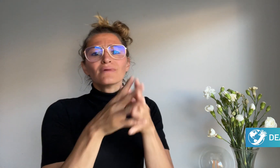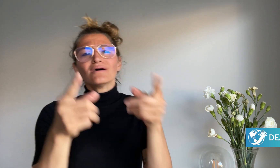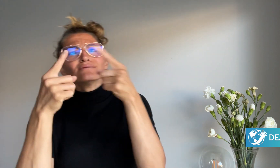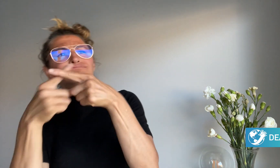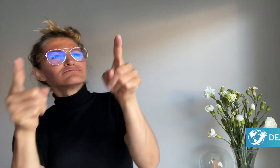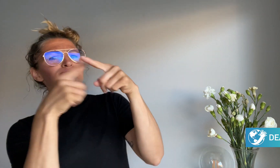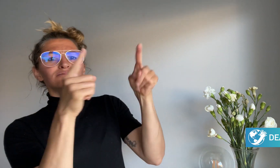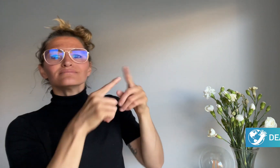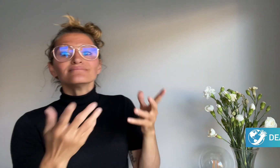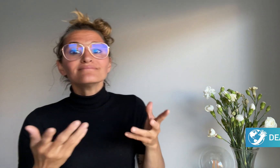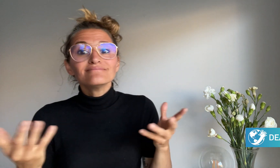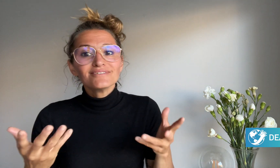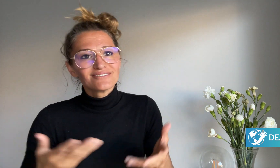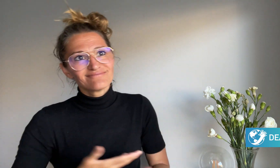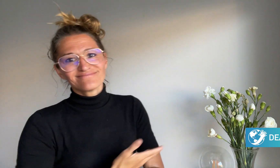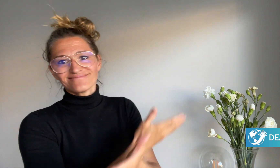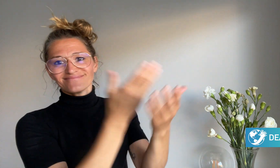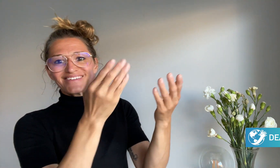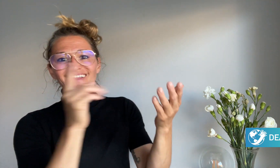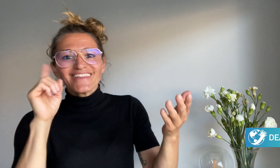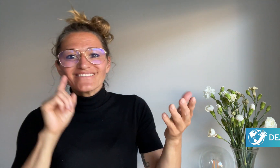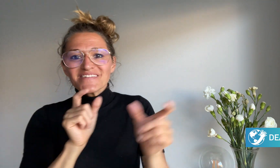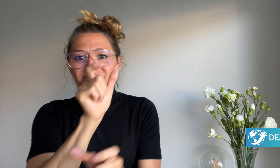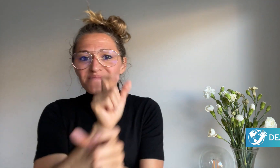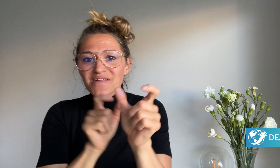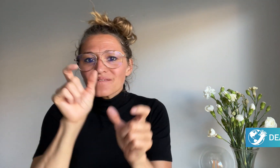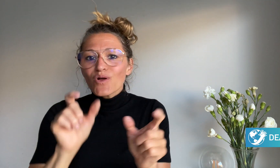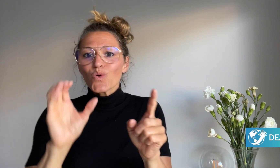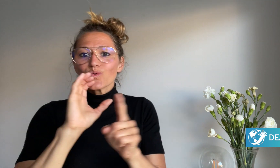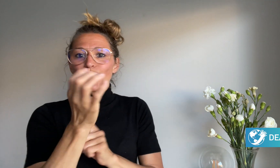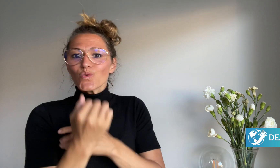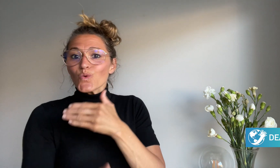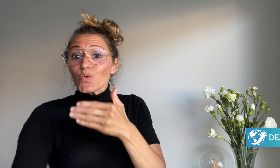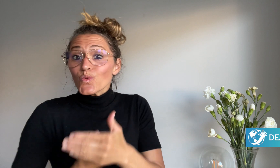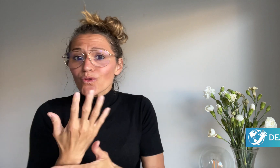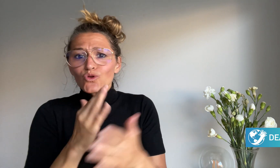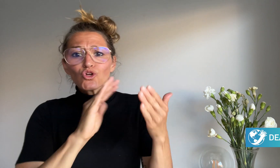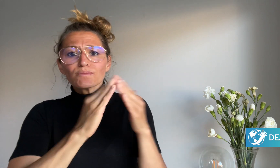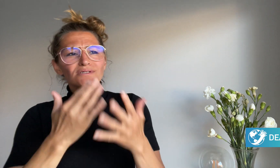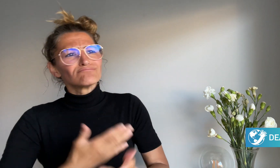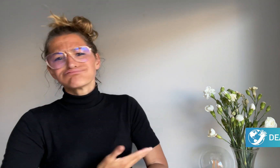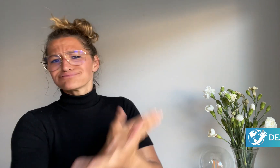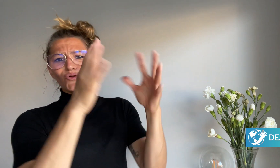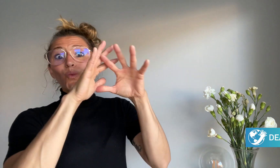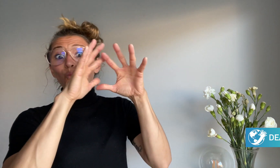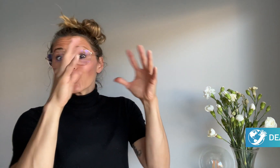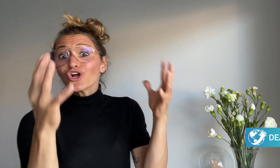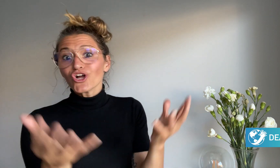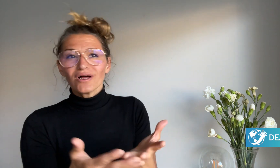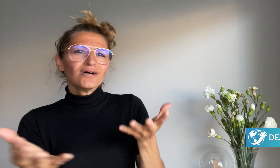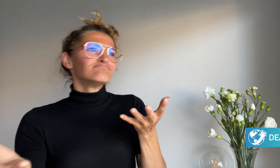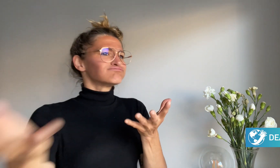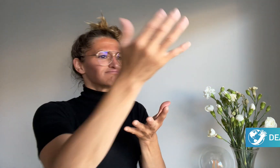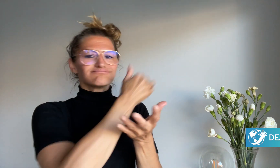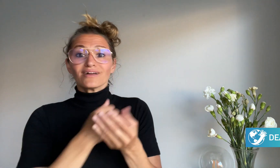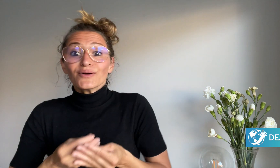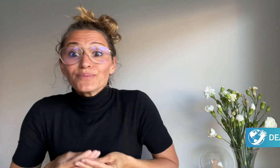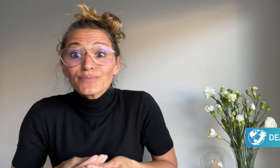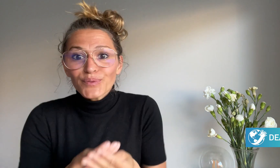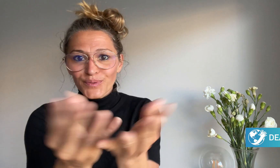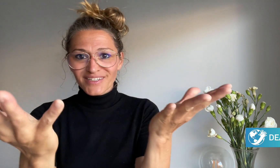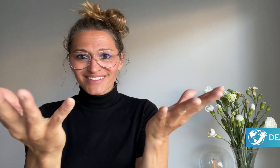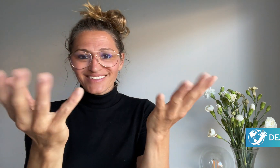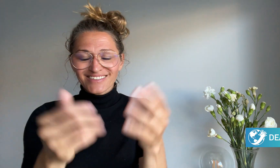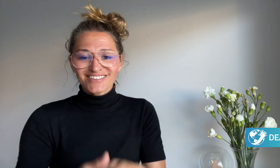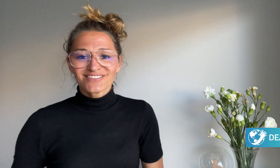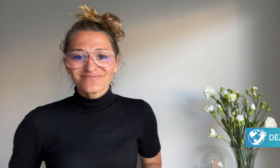about Deaf people, culture, and communities around the world.